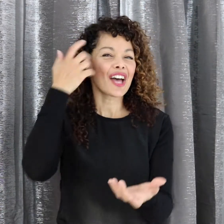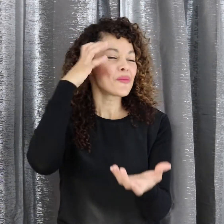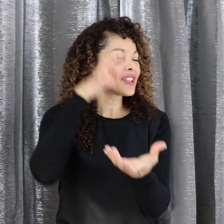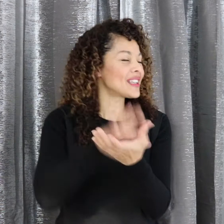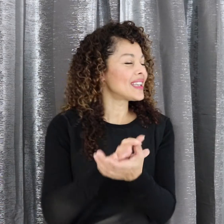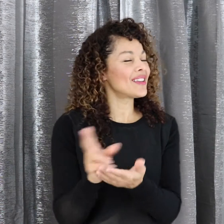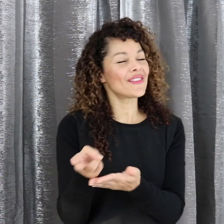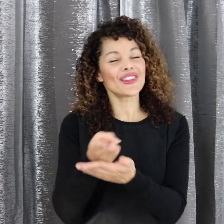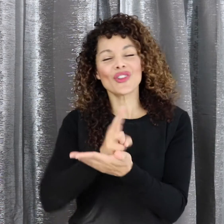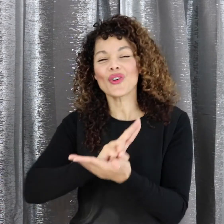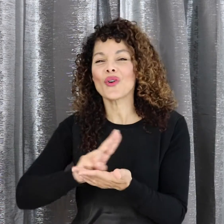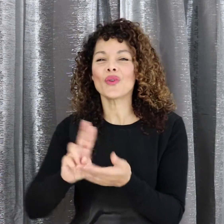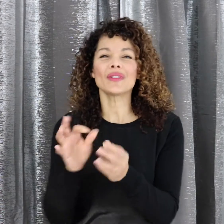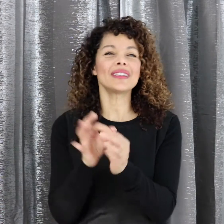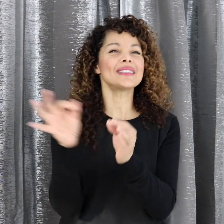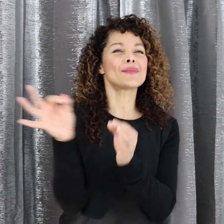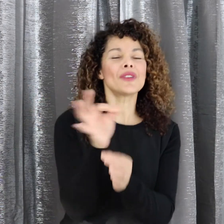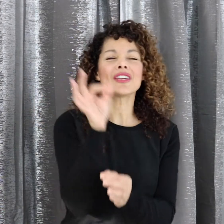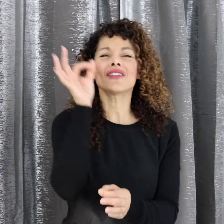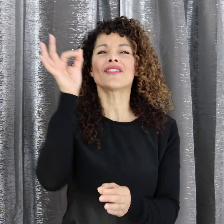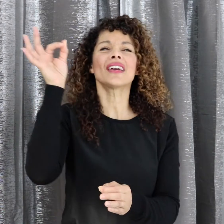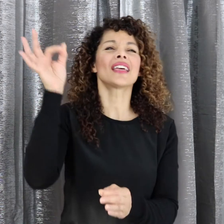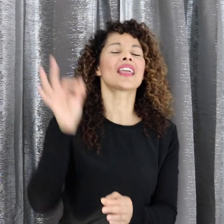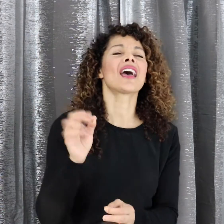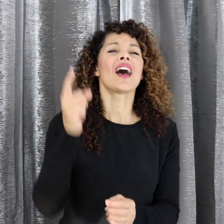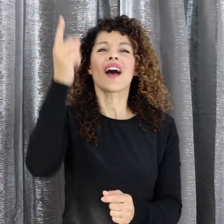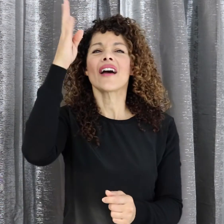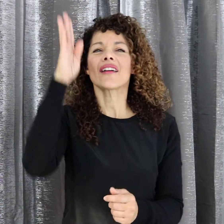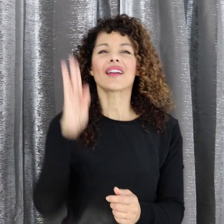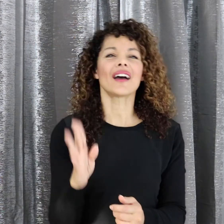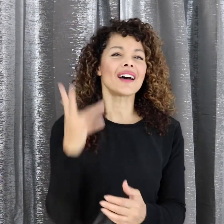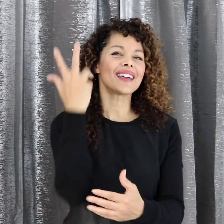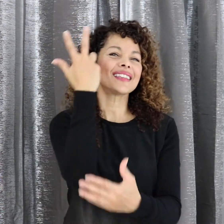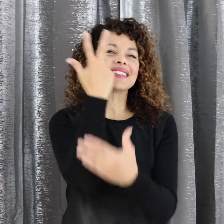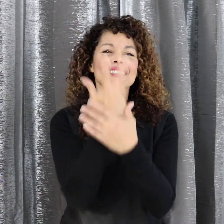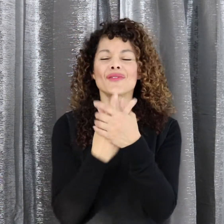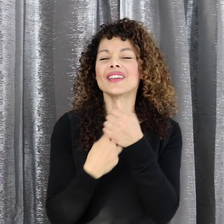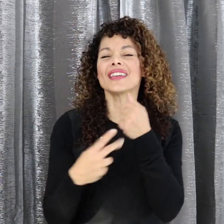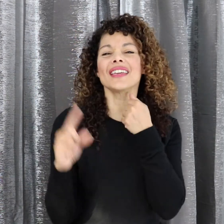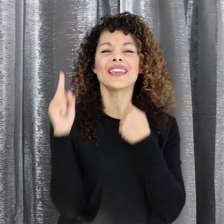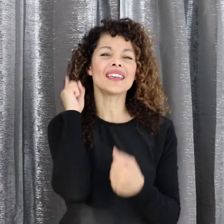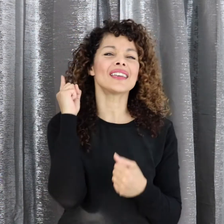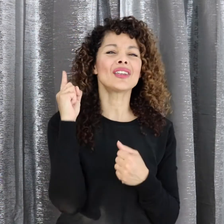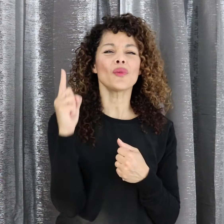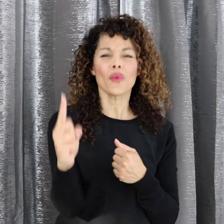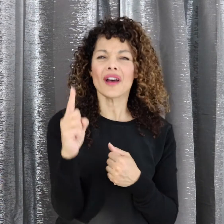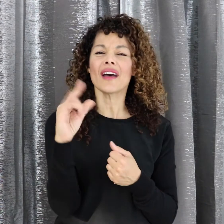I believe in the Holy Spirit Our God is three in one